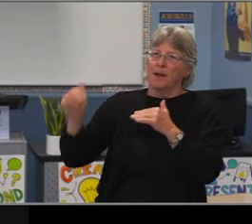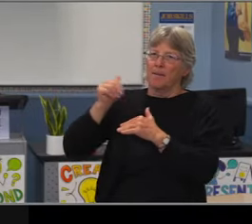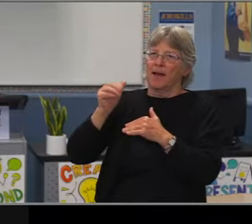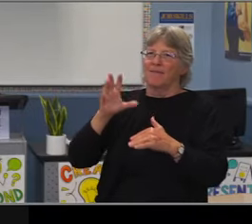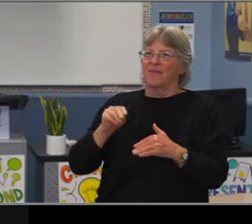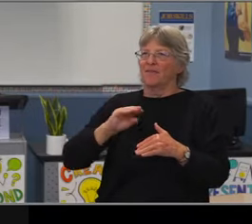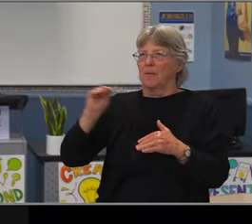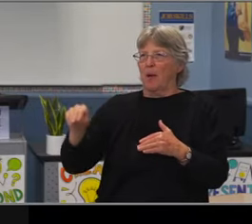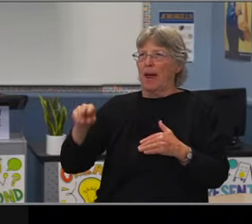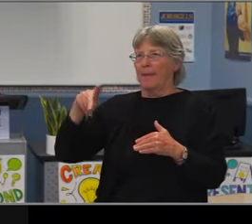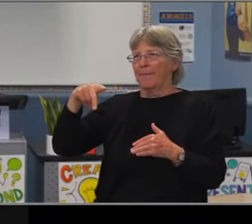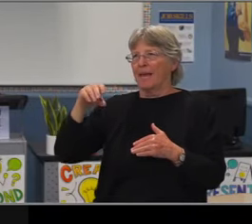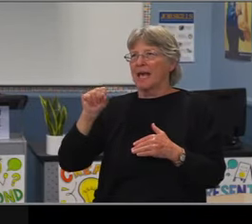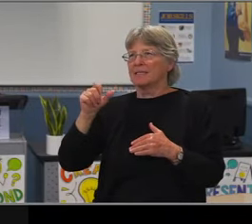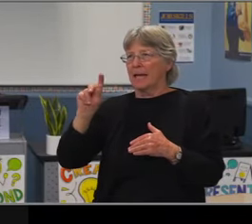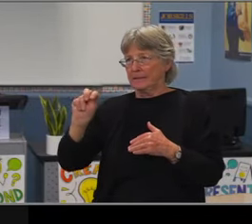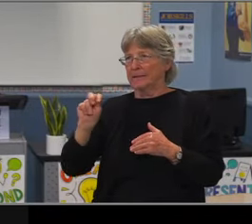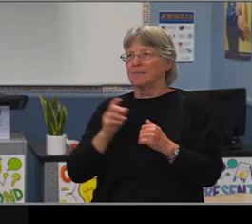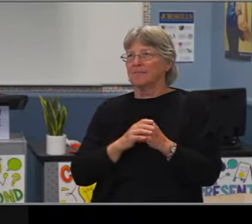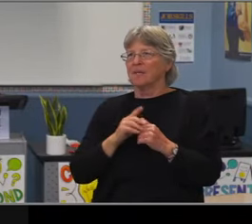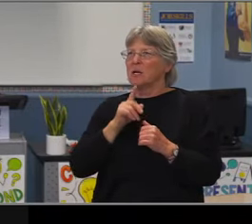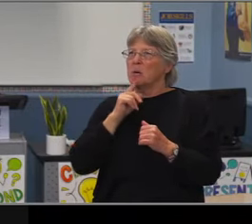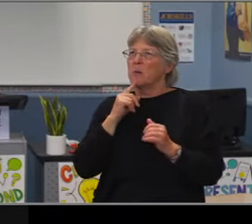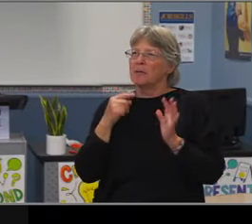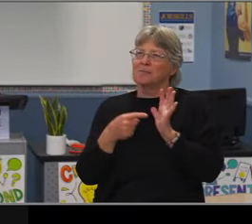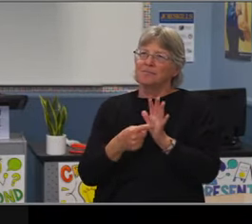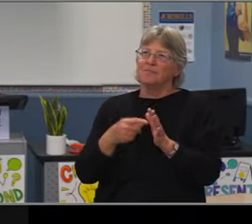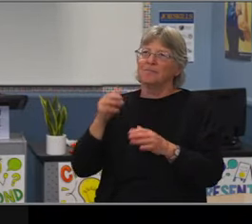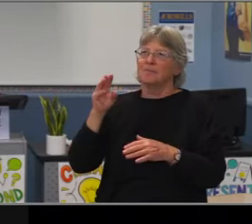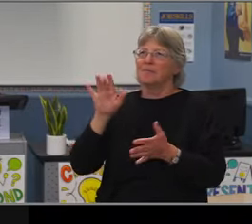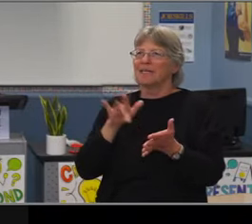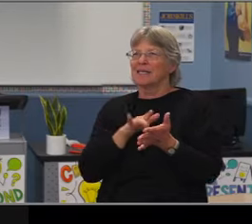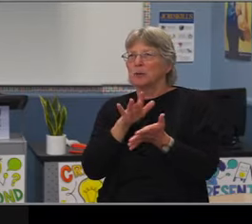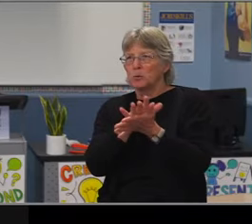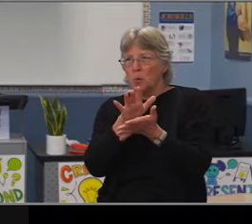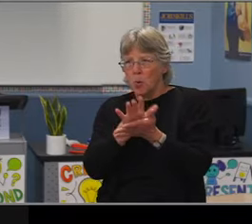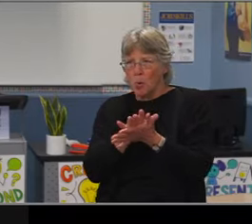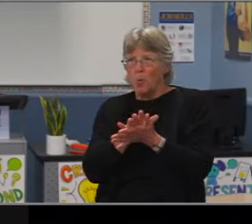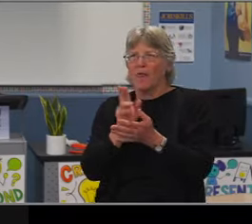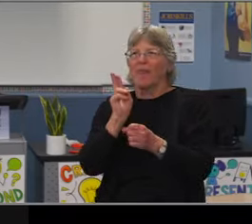are less likely to be suspended. So we're not getting that compounded impact of like we are in some other subgroups